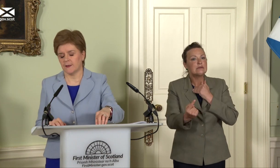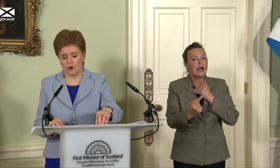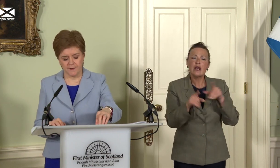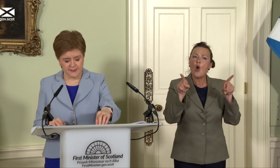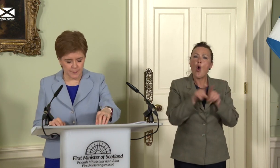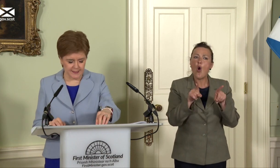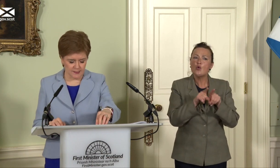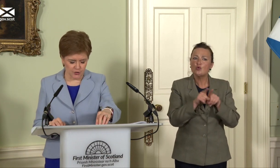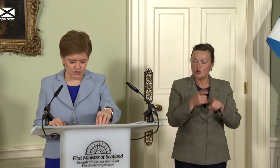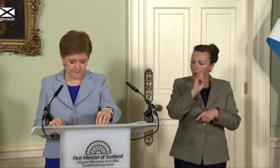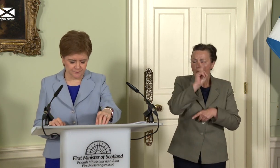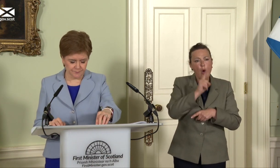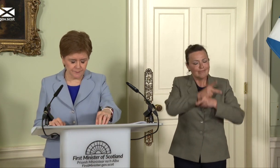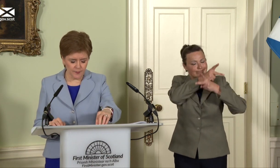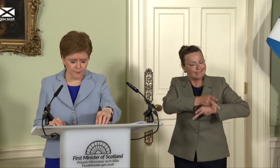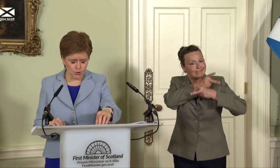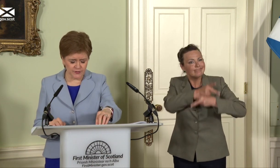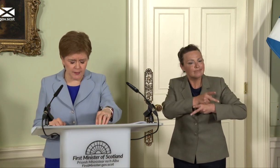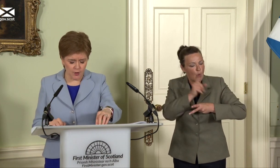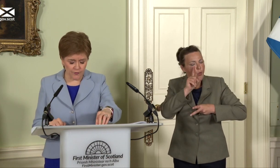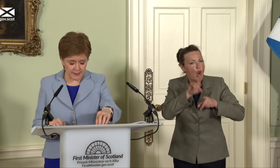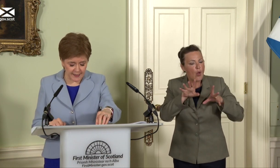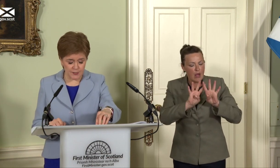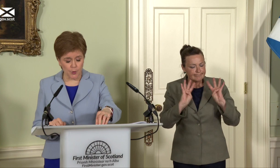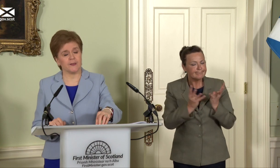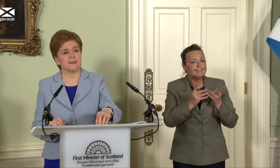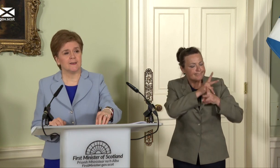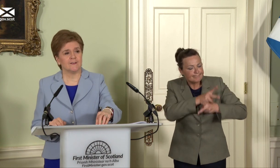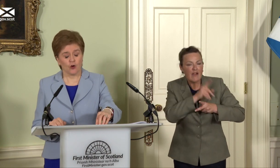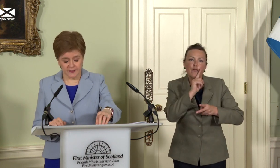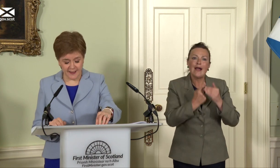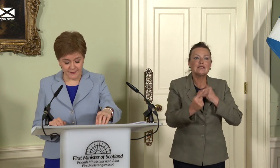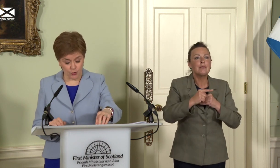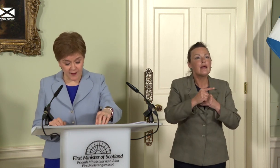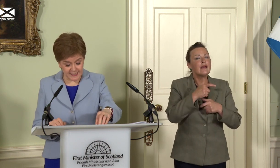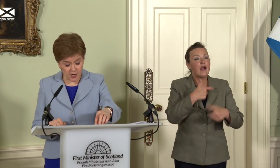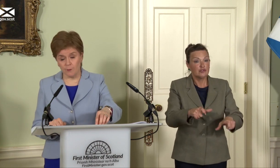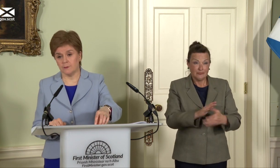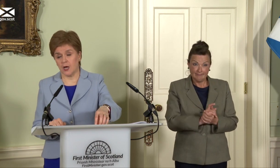of an independent country. Of course, on that latter point, Scotland has already come a long way